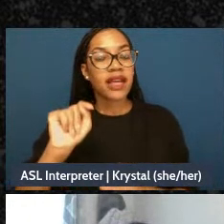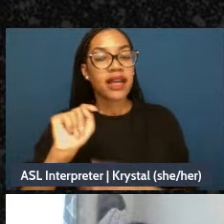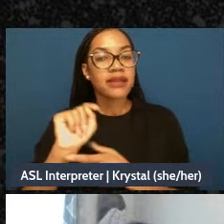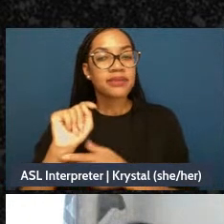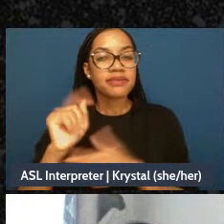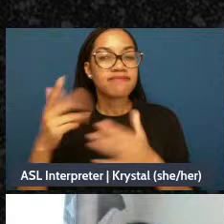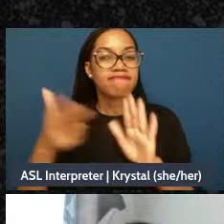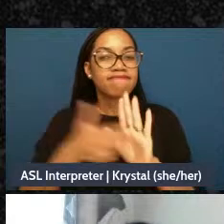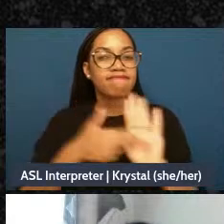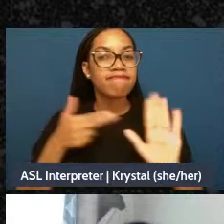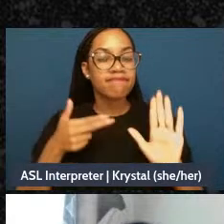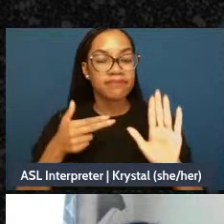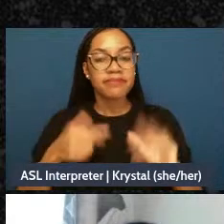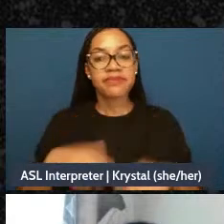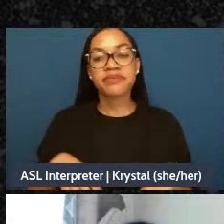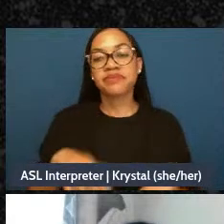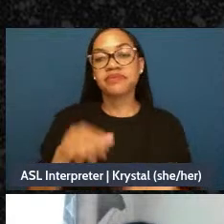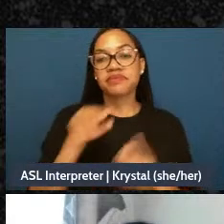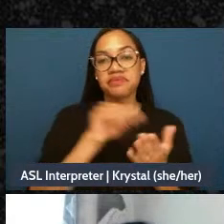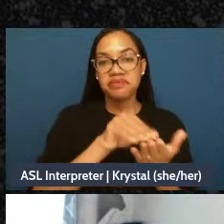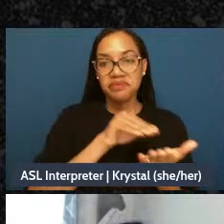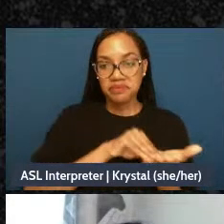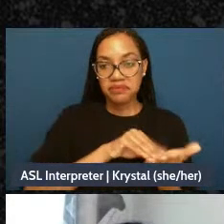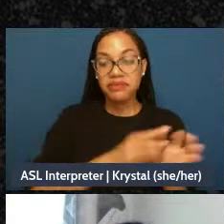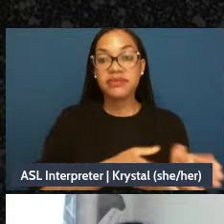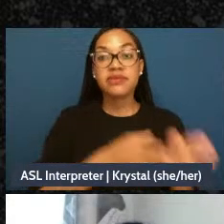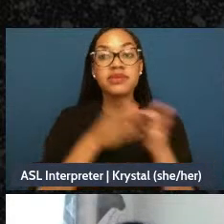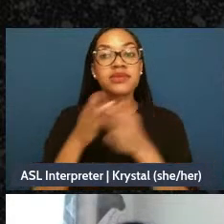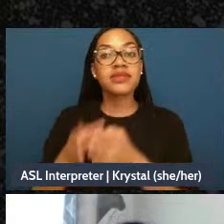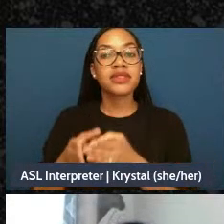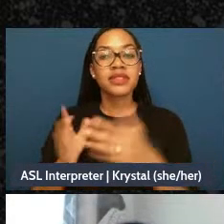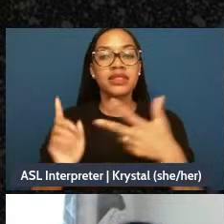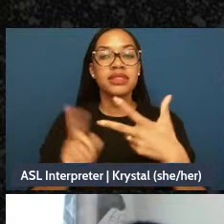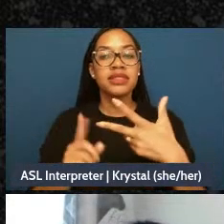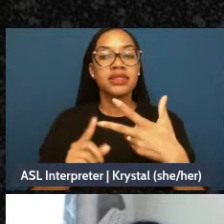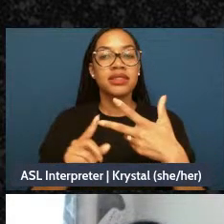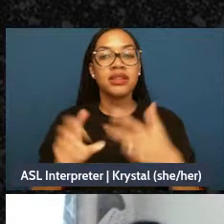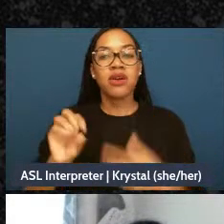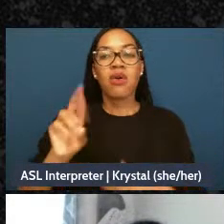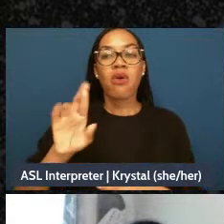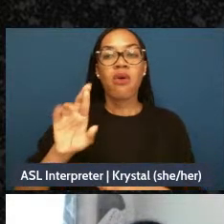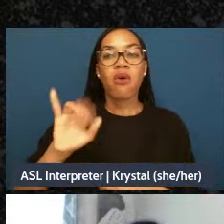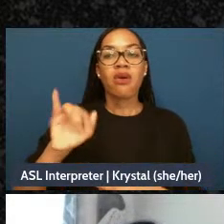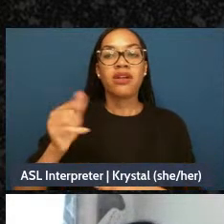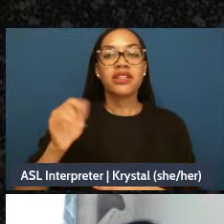like this. The next thing is origin story, which I love a good comic book origin story,